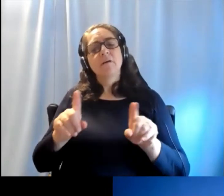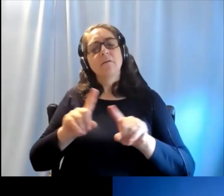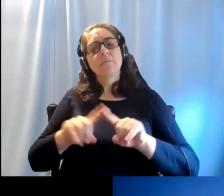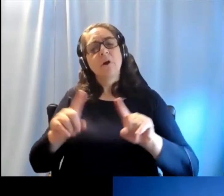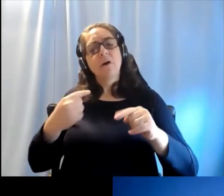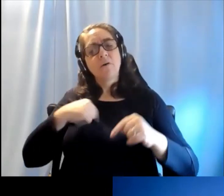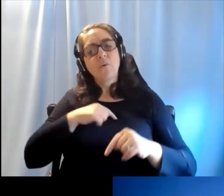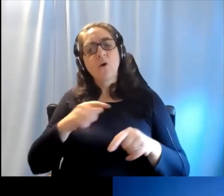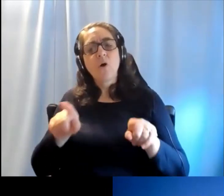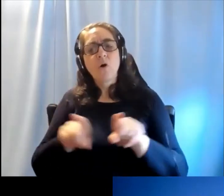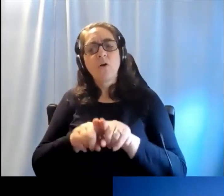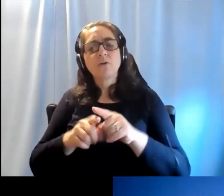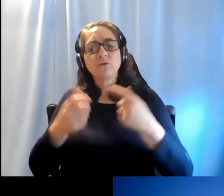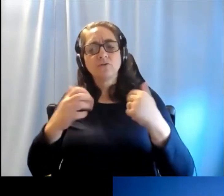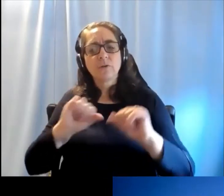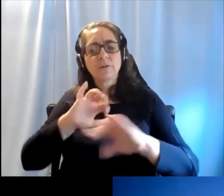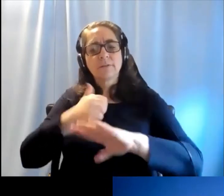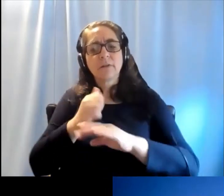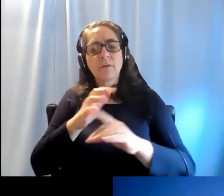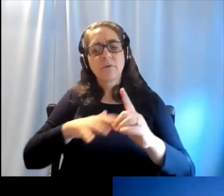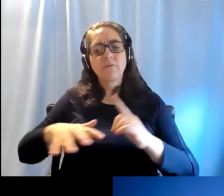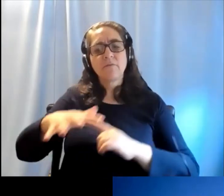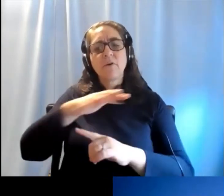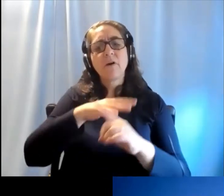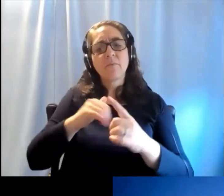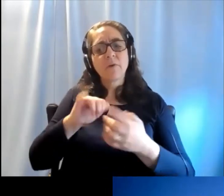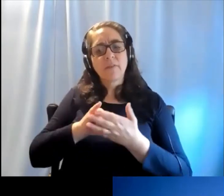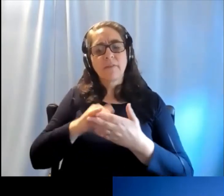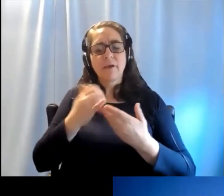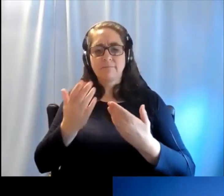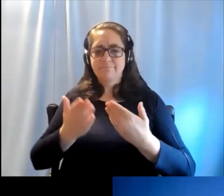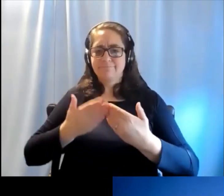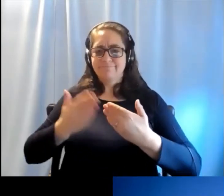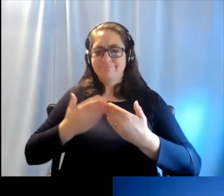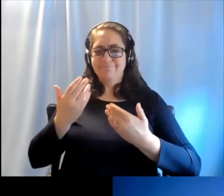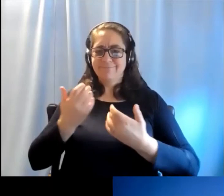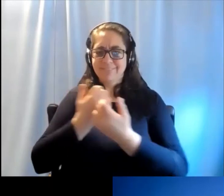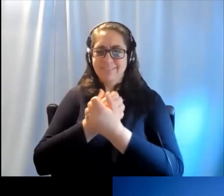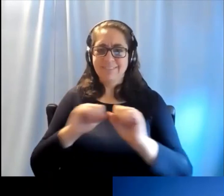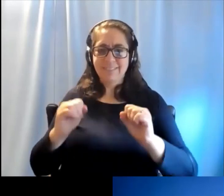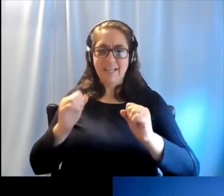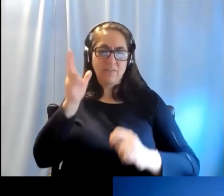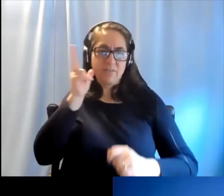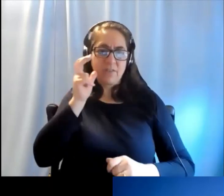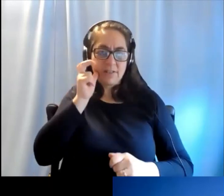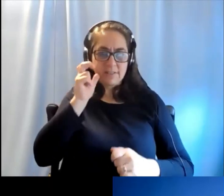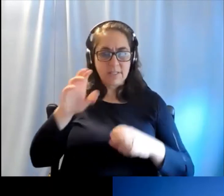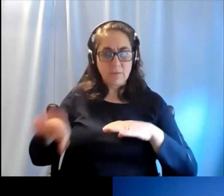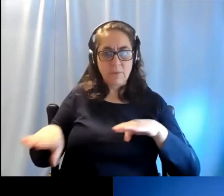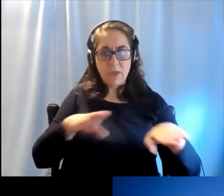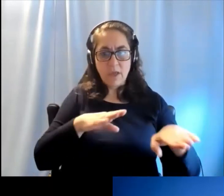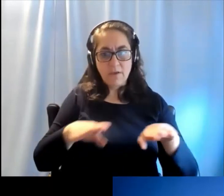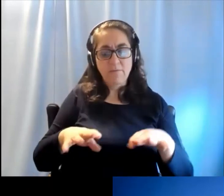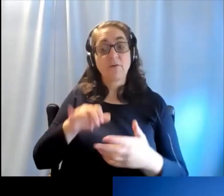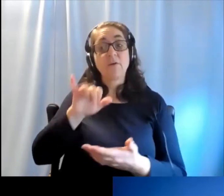But also, we are trying to create an environment that facilitates safe listening behavior and